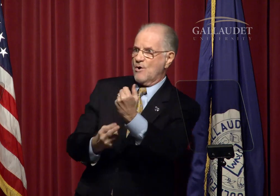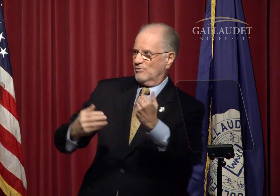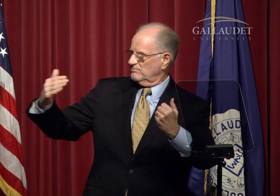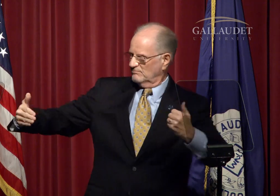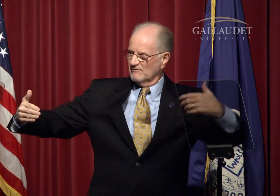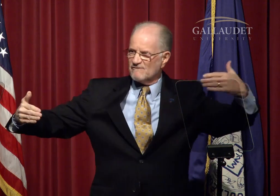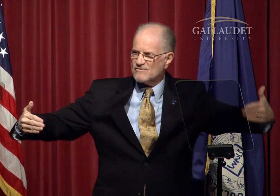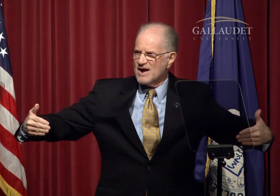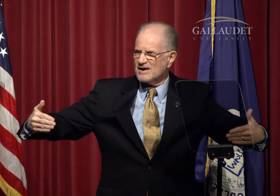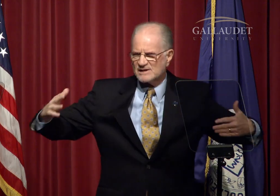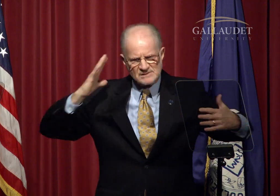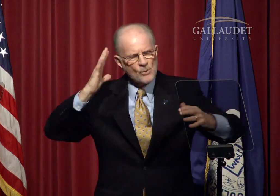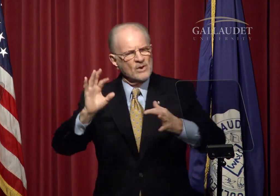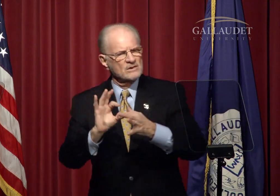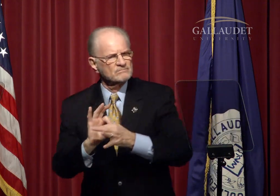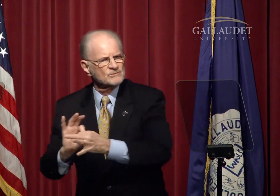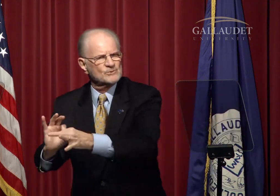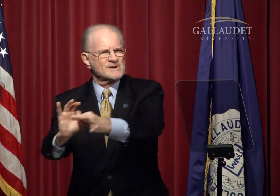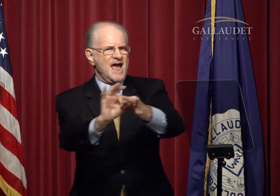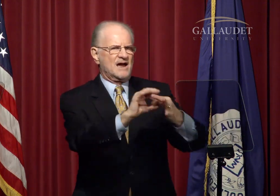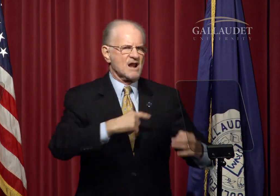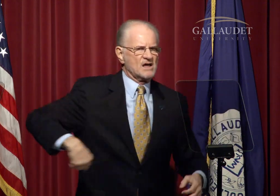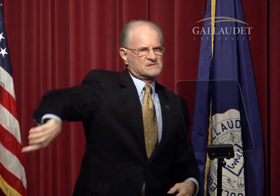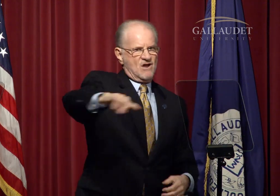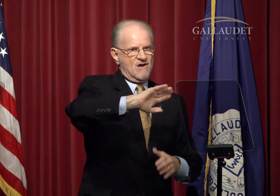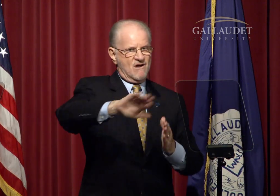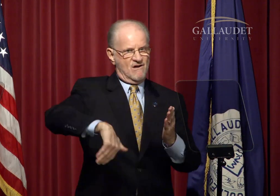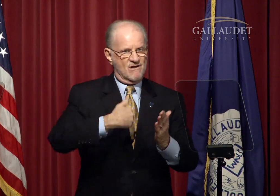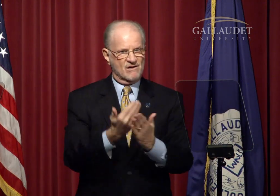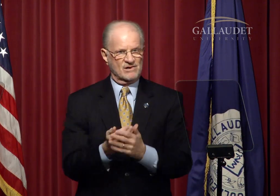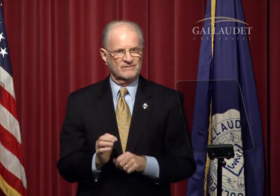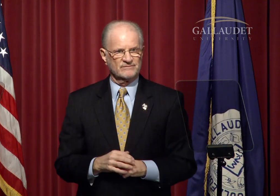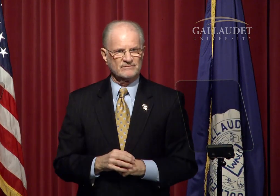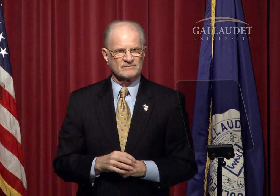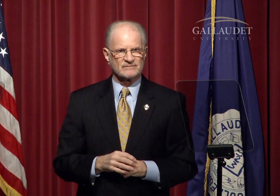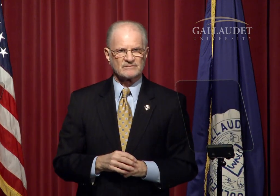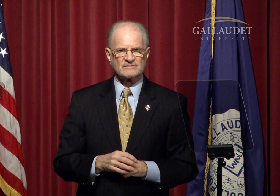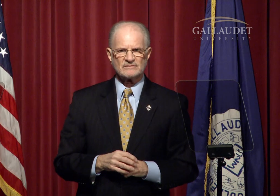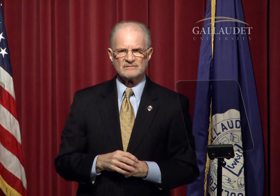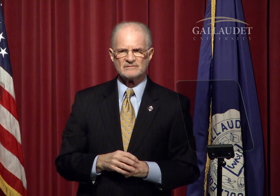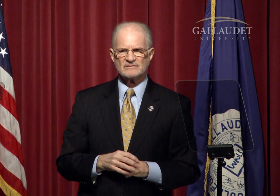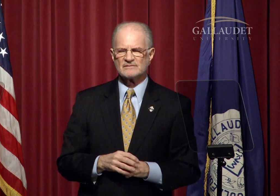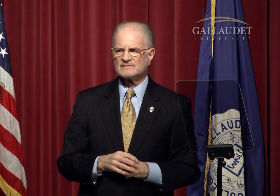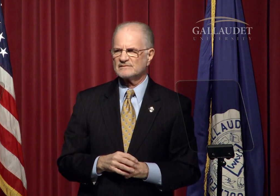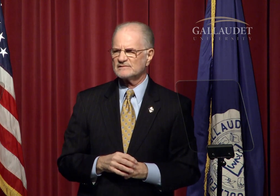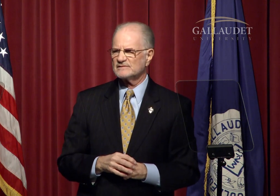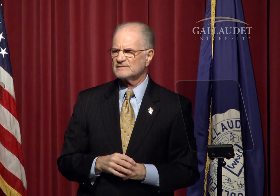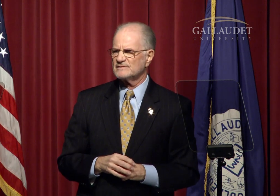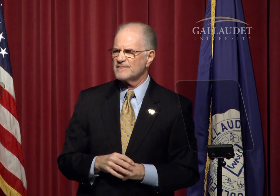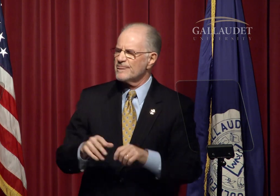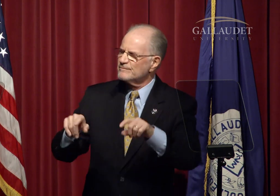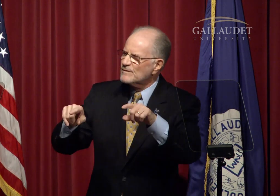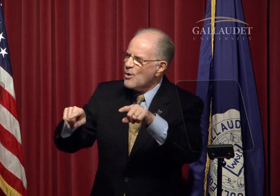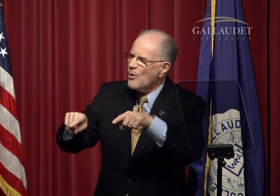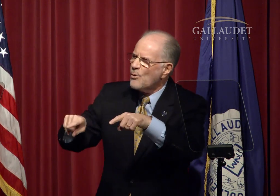on both fronts will unite us all.